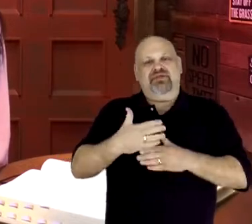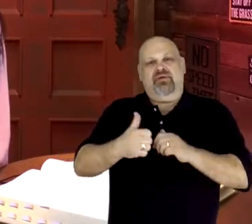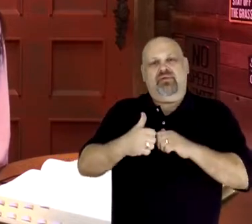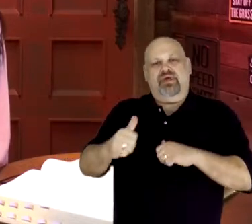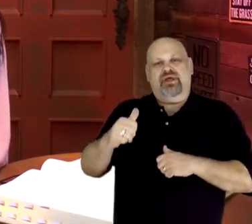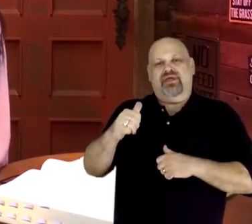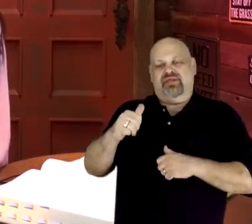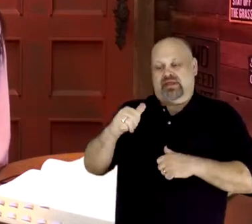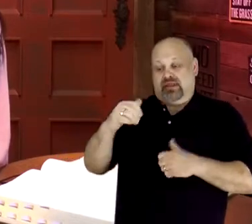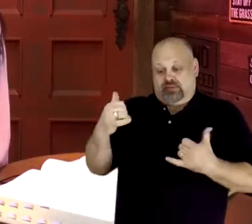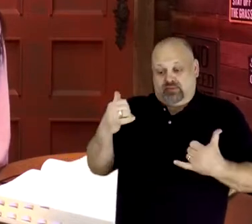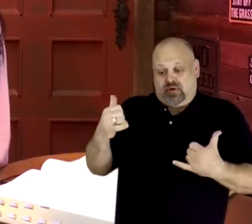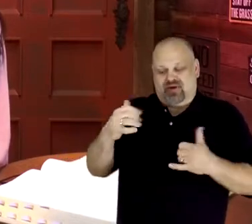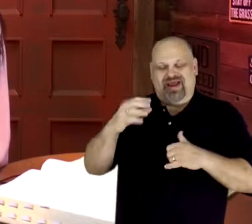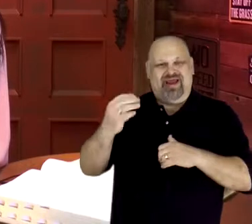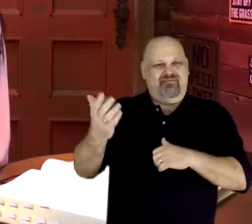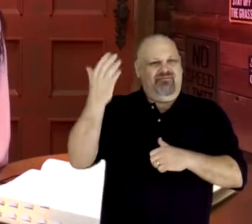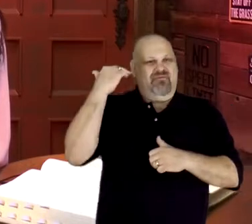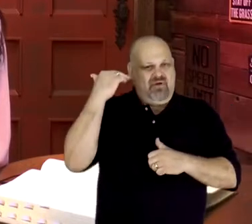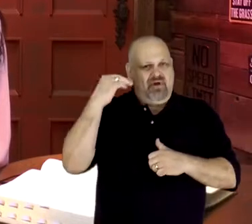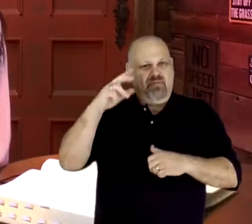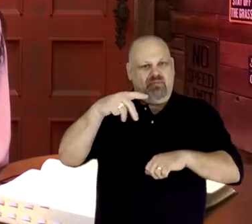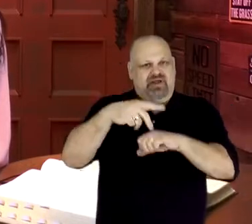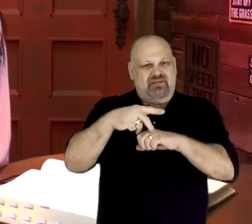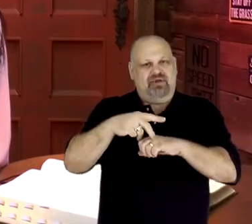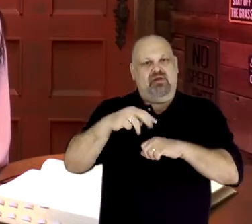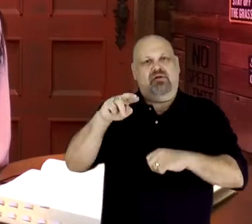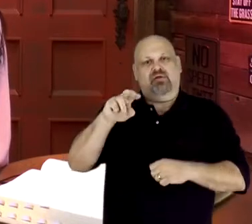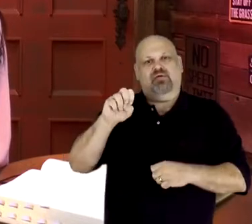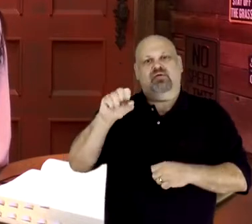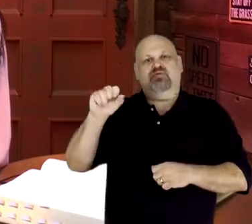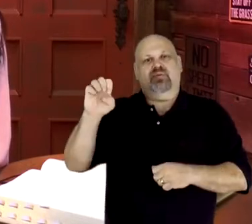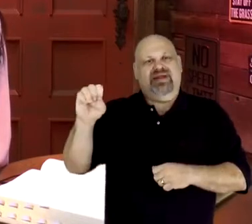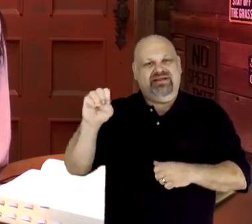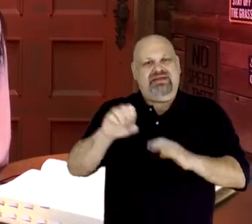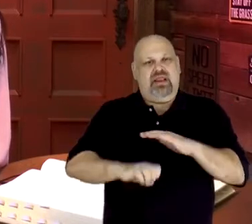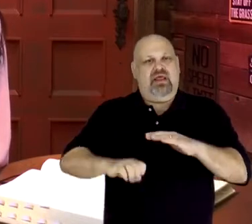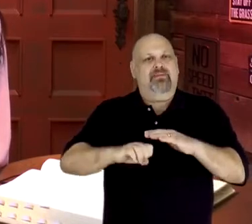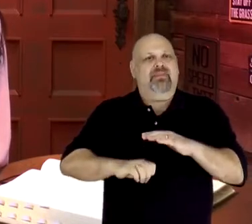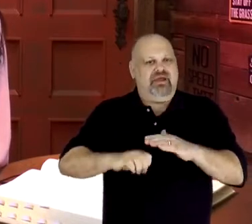talking about the A.C.T Project and the great partnership that we have had in making an impact